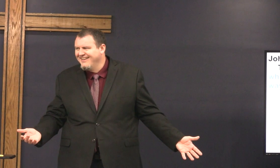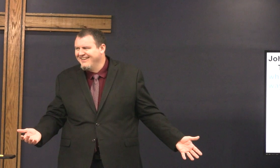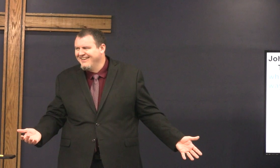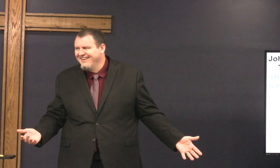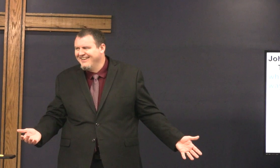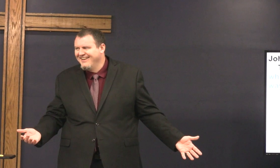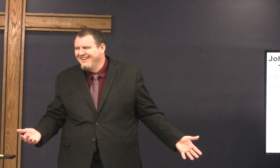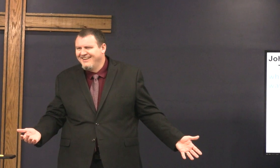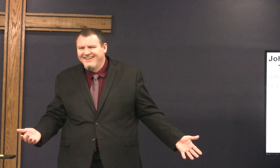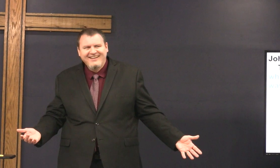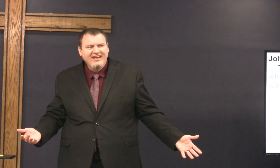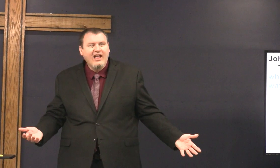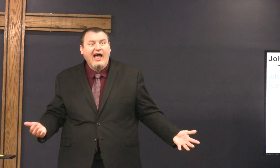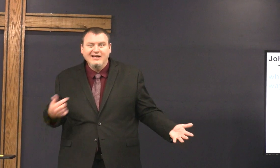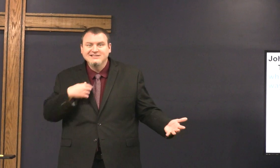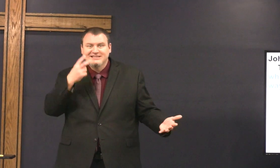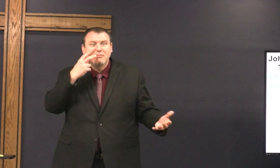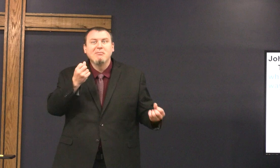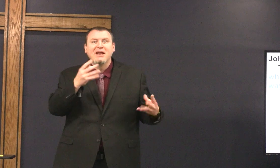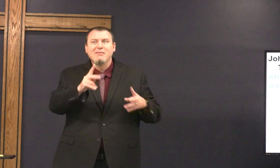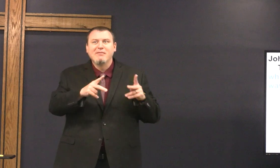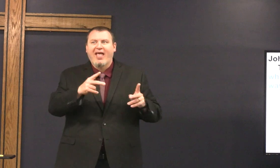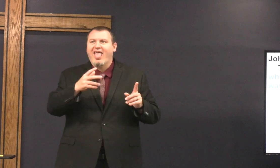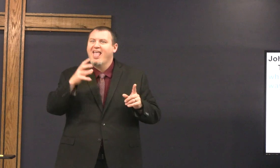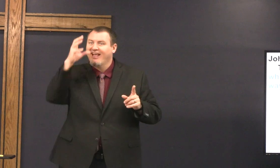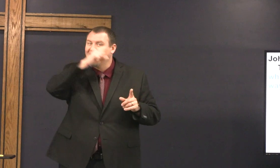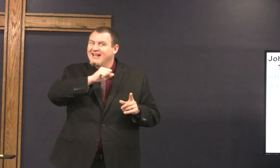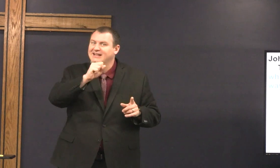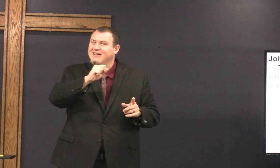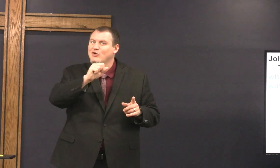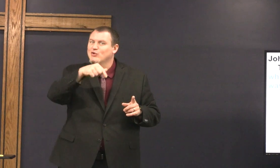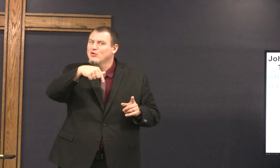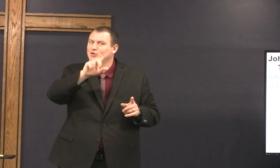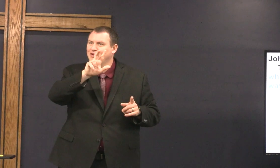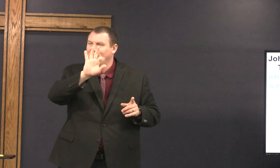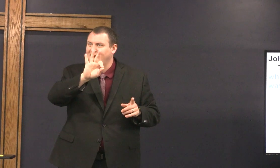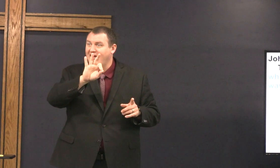thank you I see a lot of people trying to guess